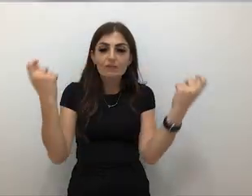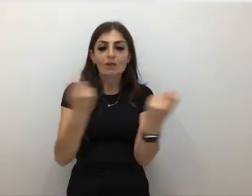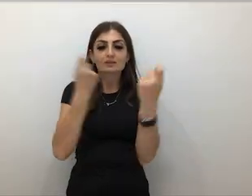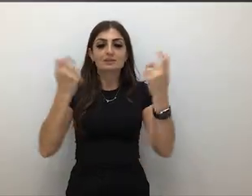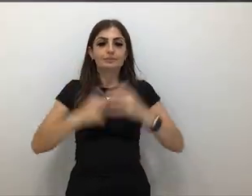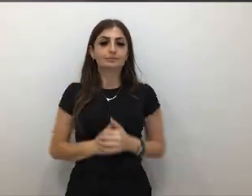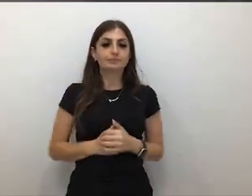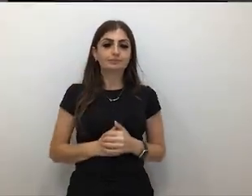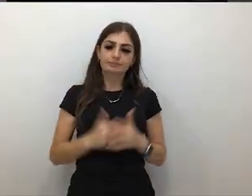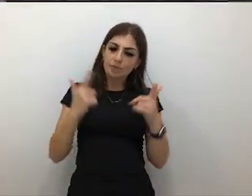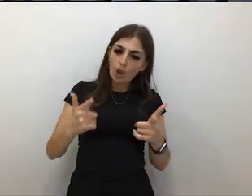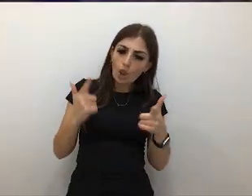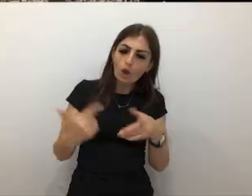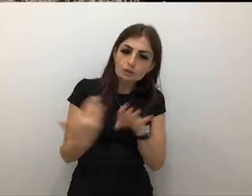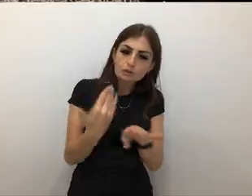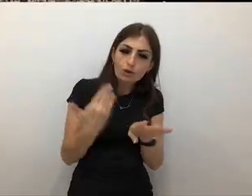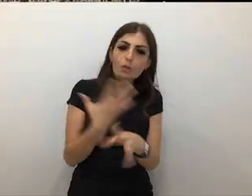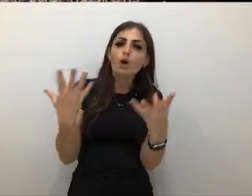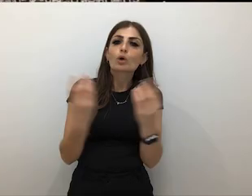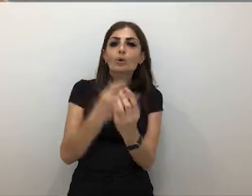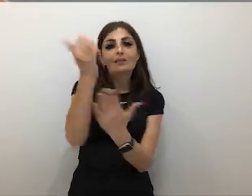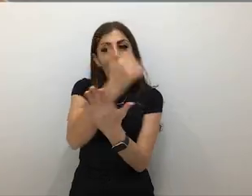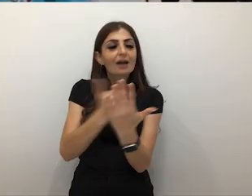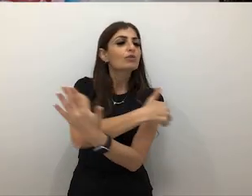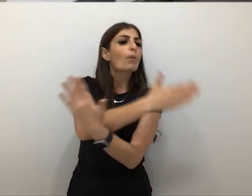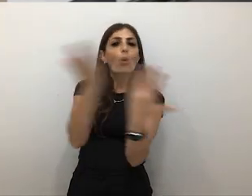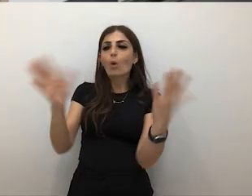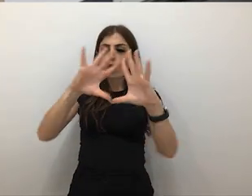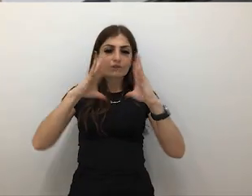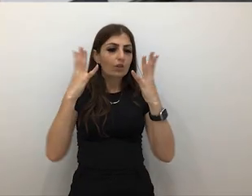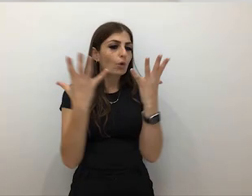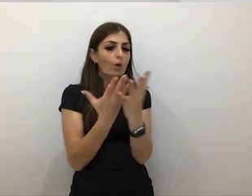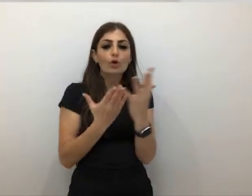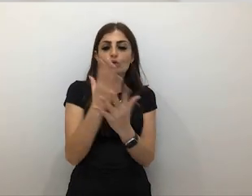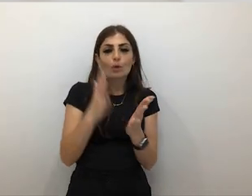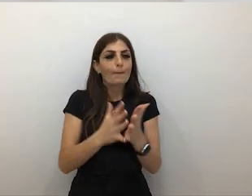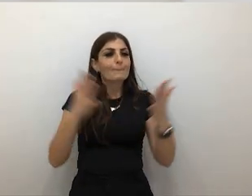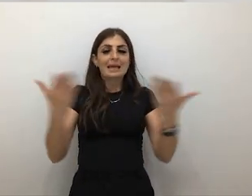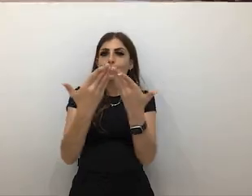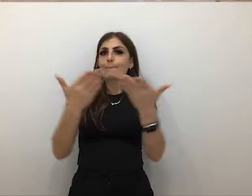He's done a lot of work with artists from all around the world, doing kind of large scale public art installations,